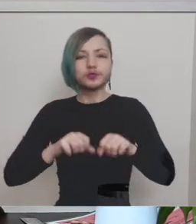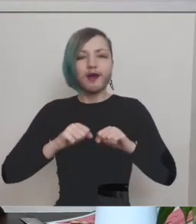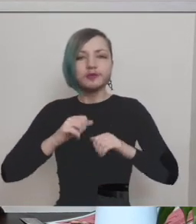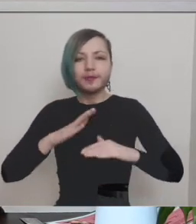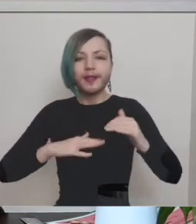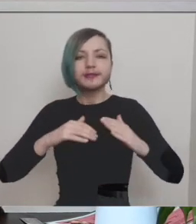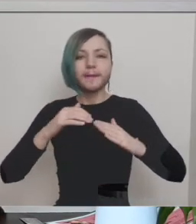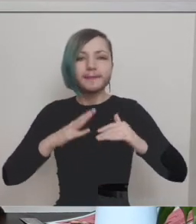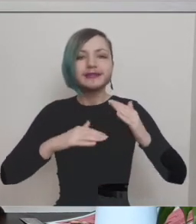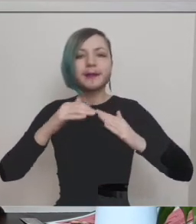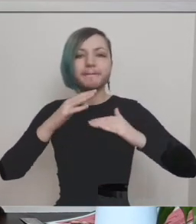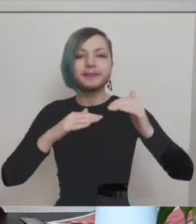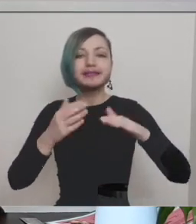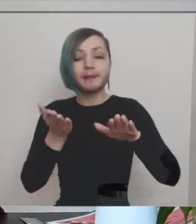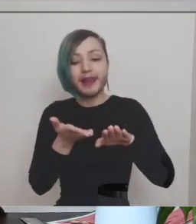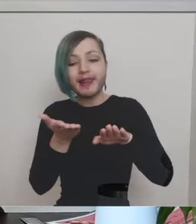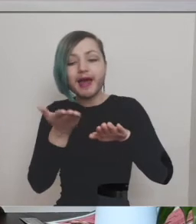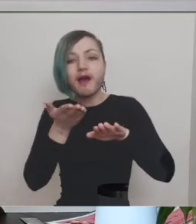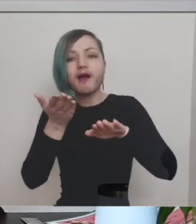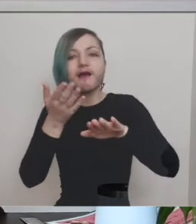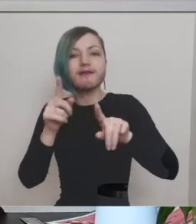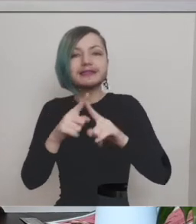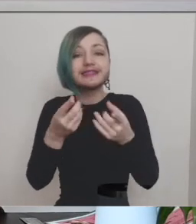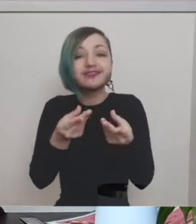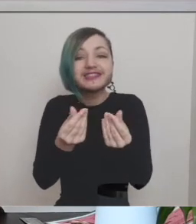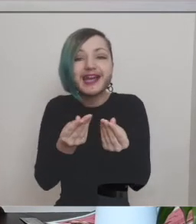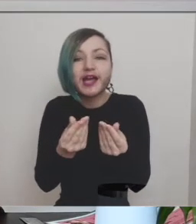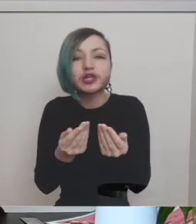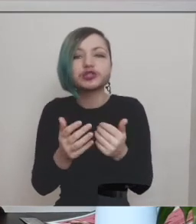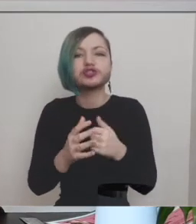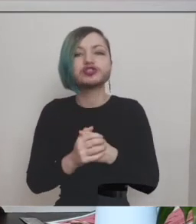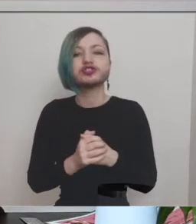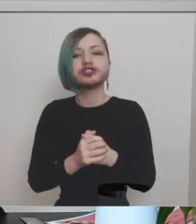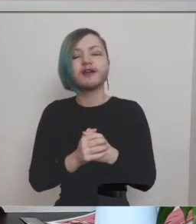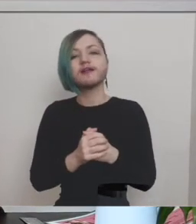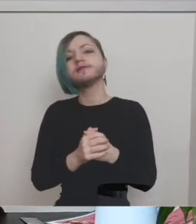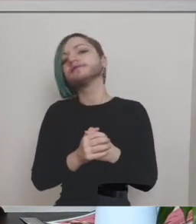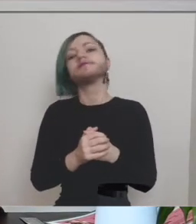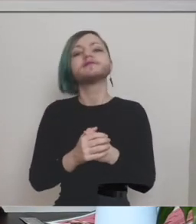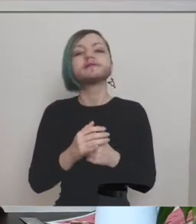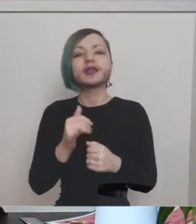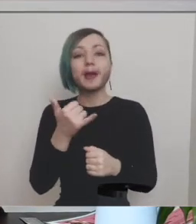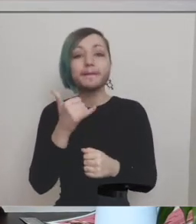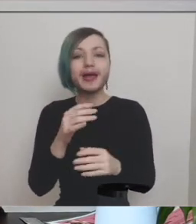the different layers and the different textures you might just want to squint your eyes slightly